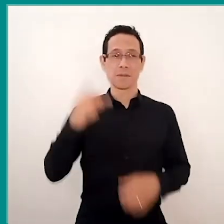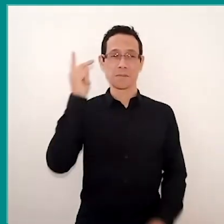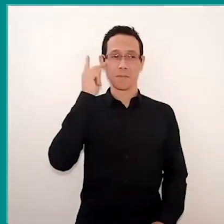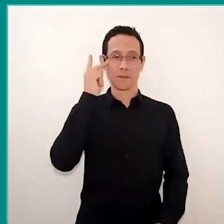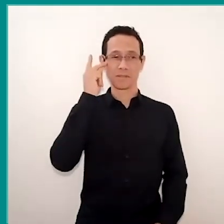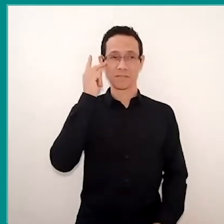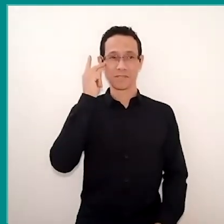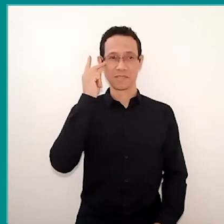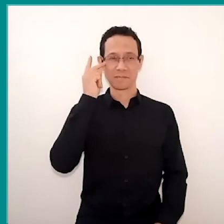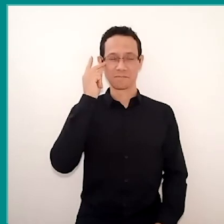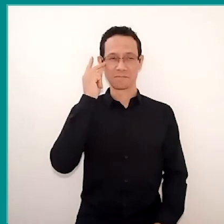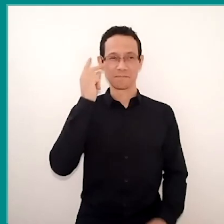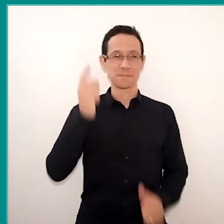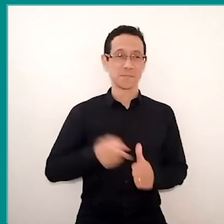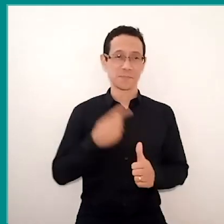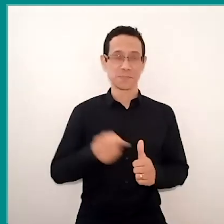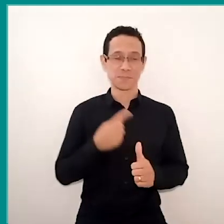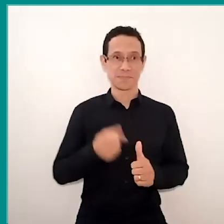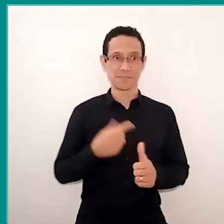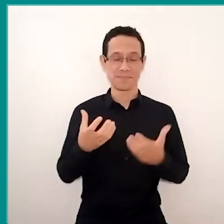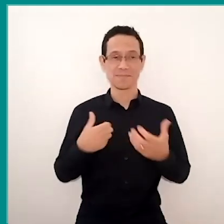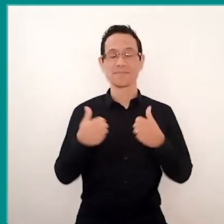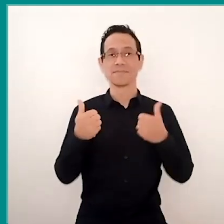but before I would like to talk a little bit about this context,